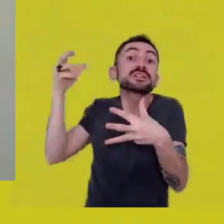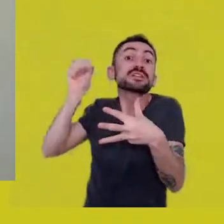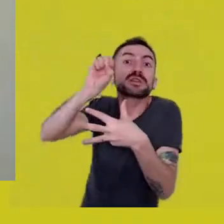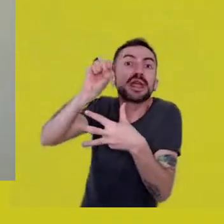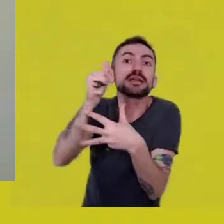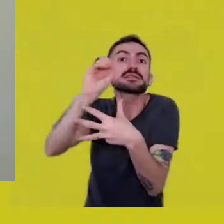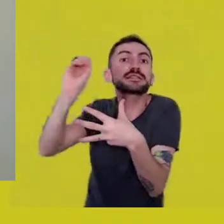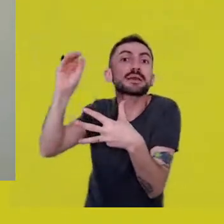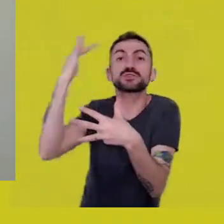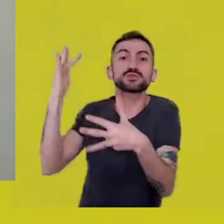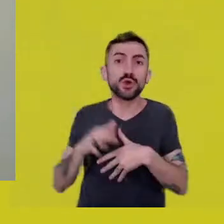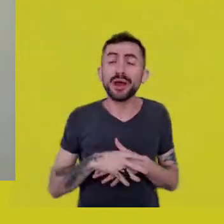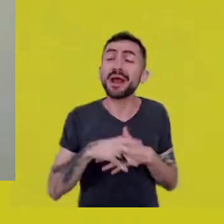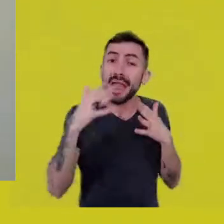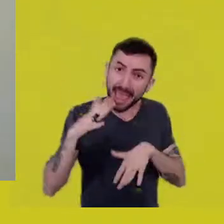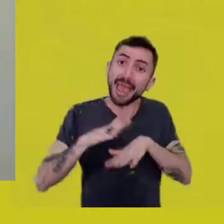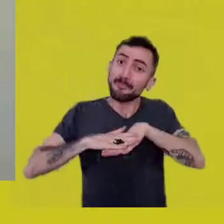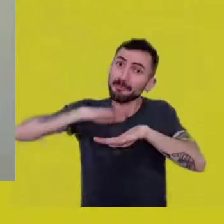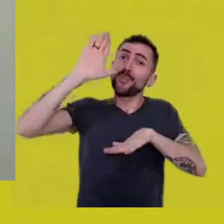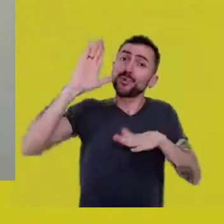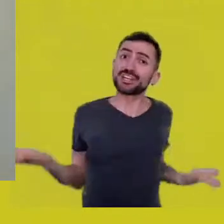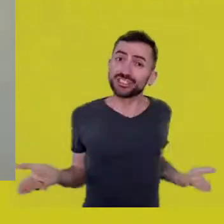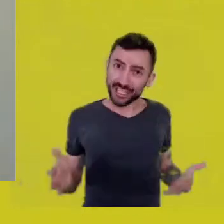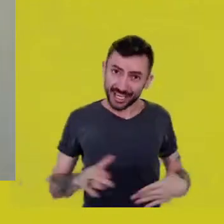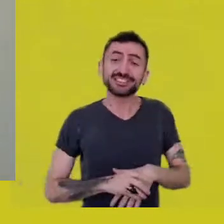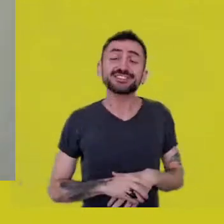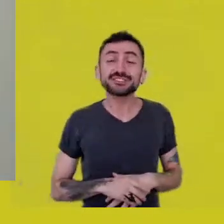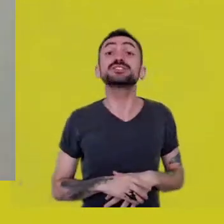It’s a lot of people. And those people came to stay.